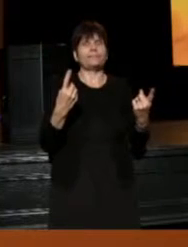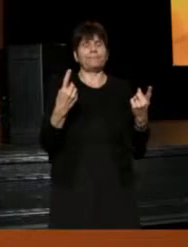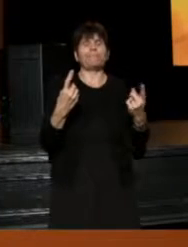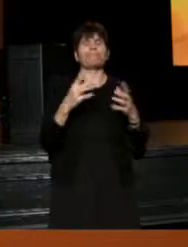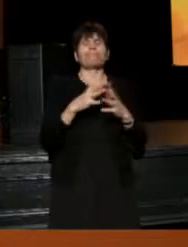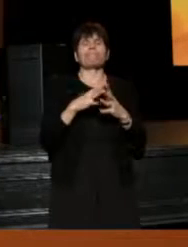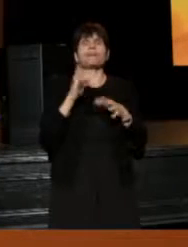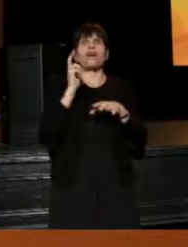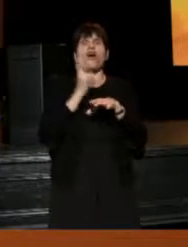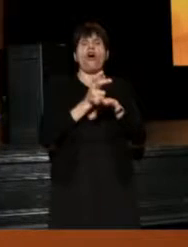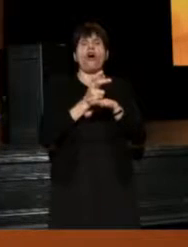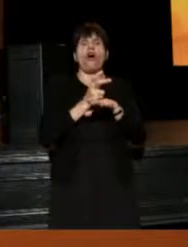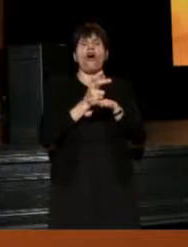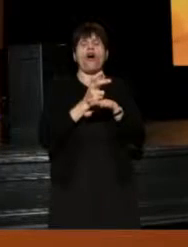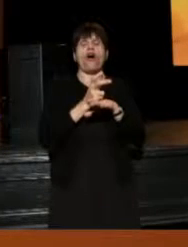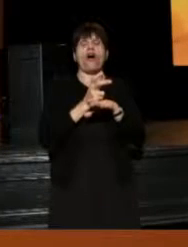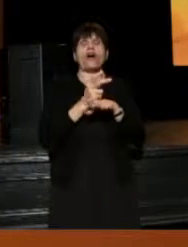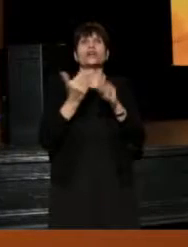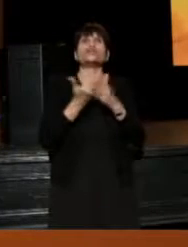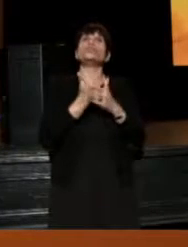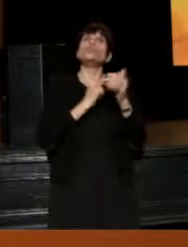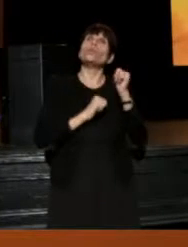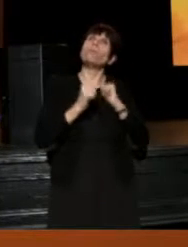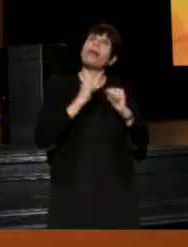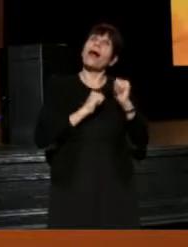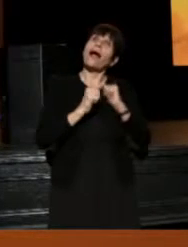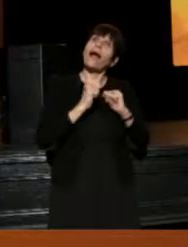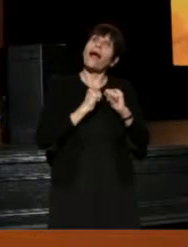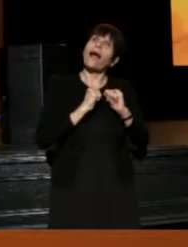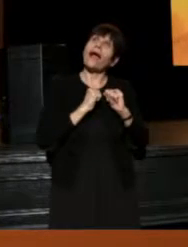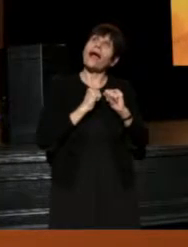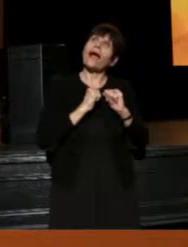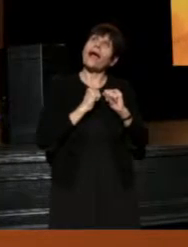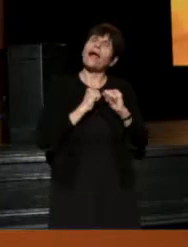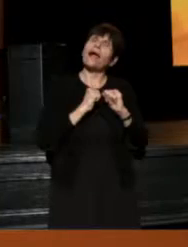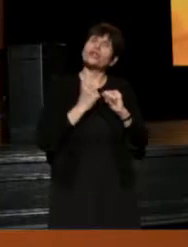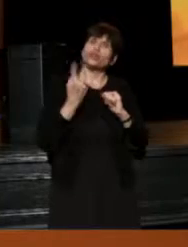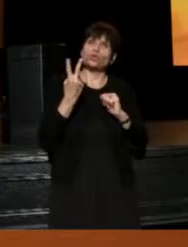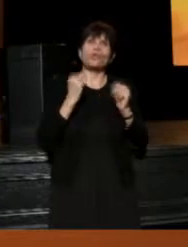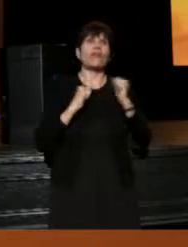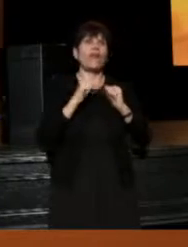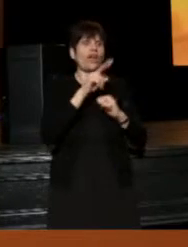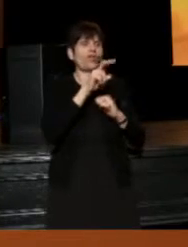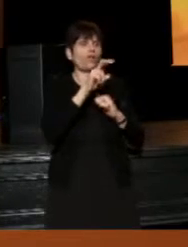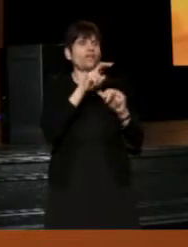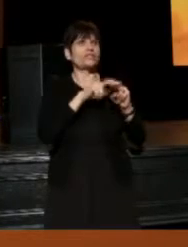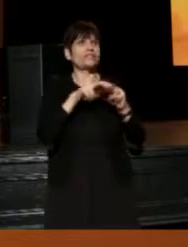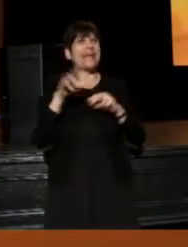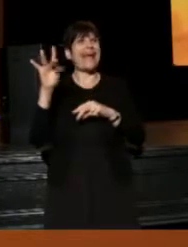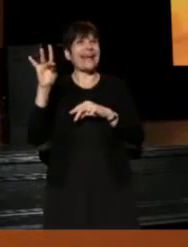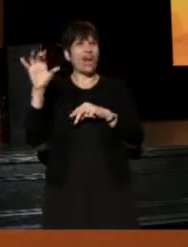It's been hard in the past to really do a new play by someone who-- We had two theaters. A 300-seat theater and a 800-seat theater.